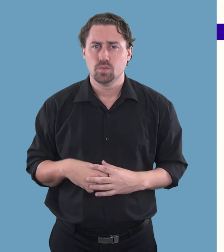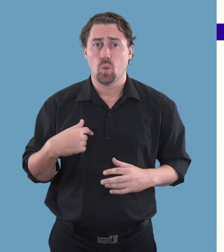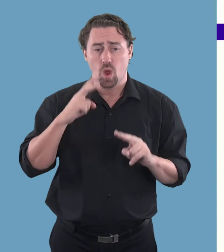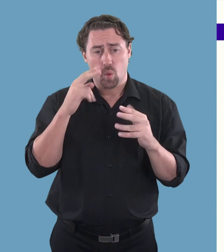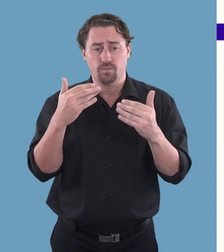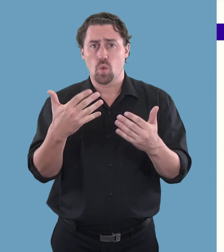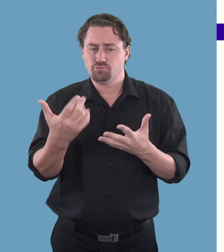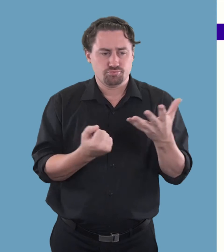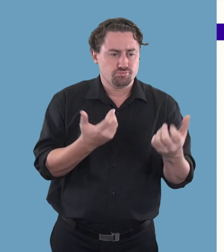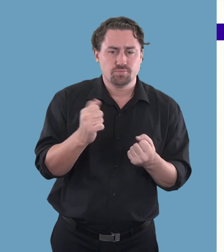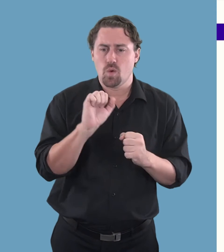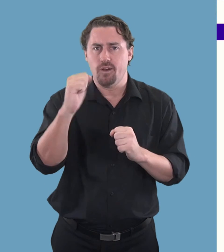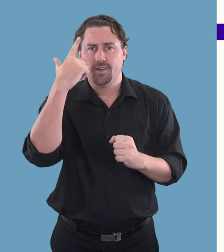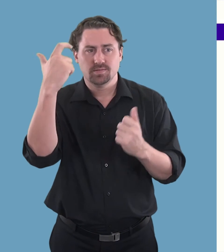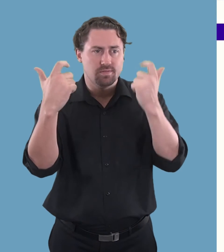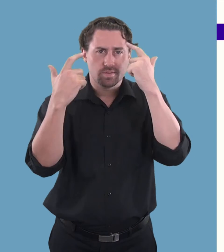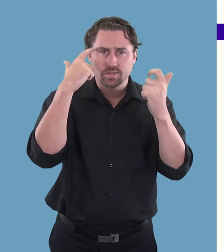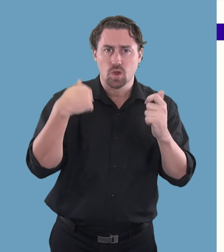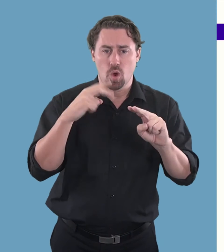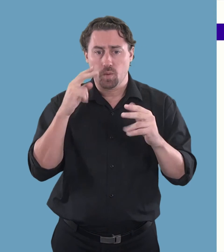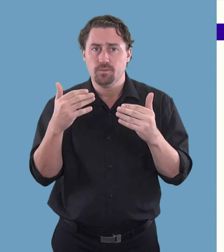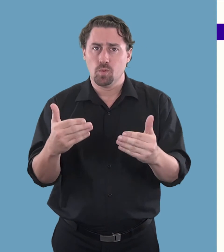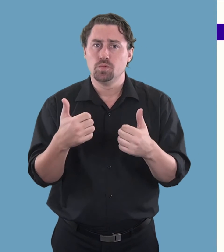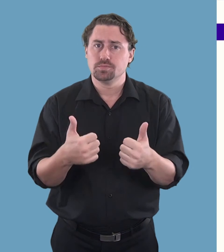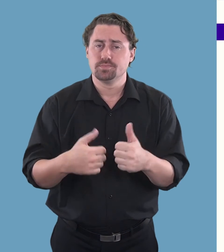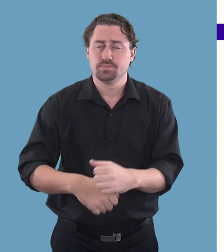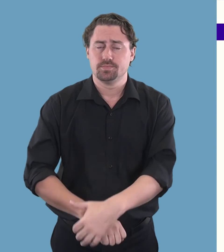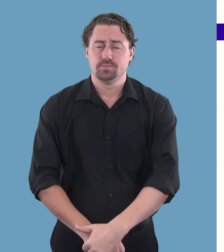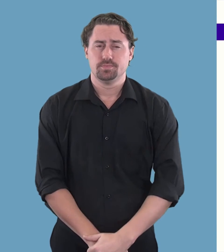We're looking forward to receiving your suggestions!